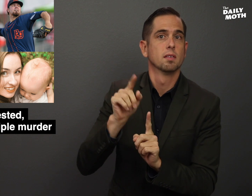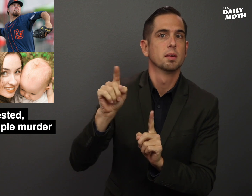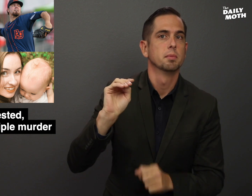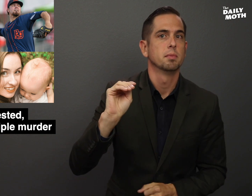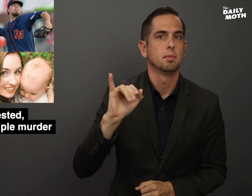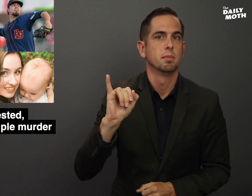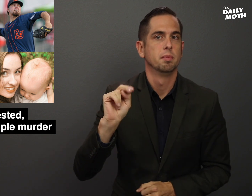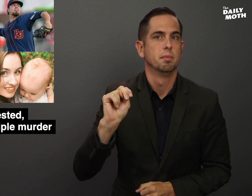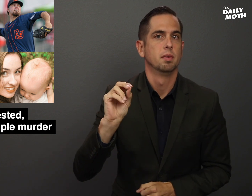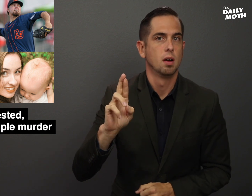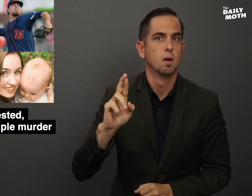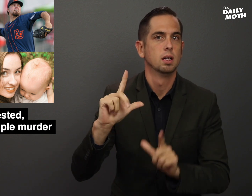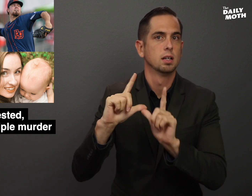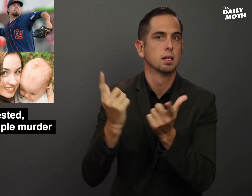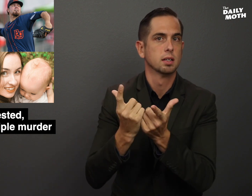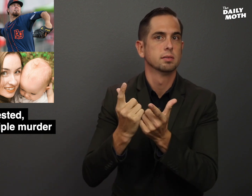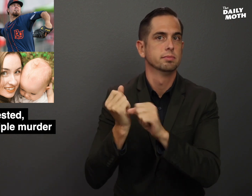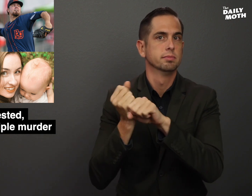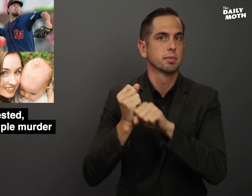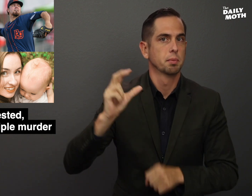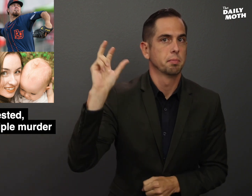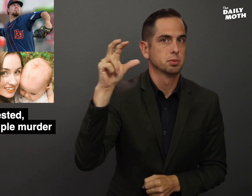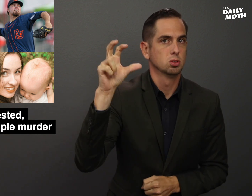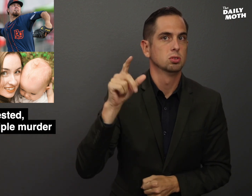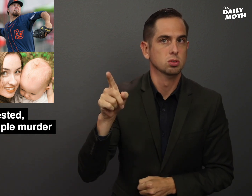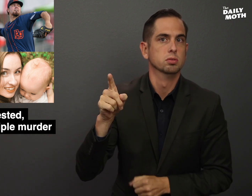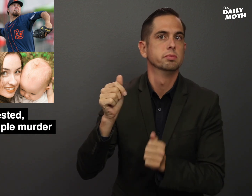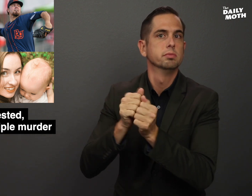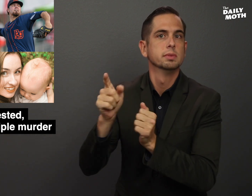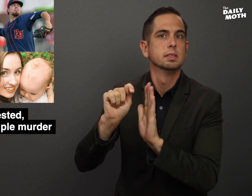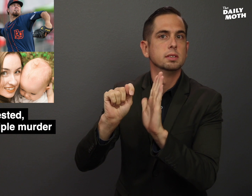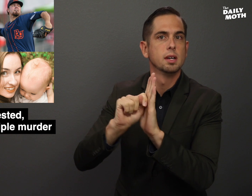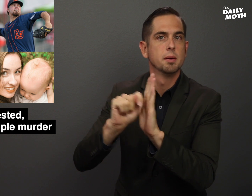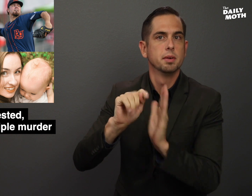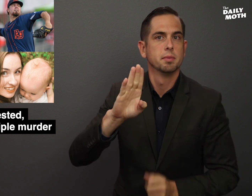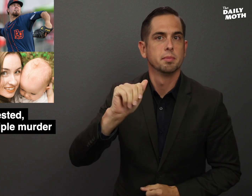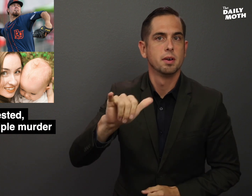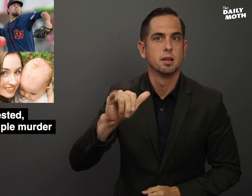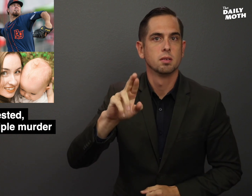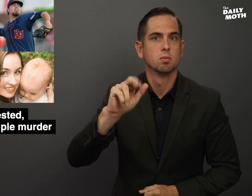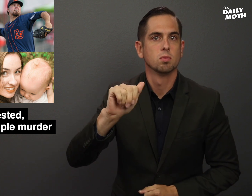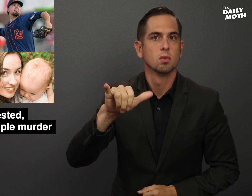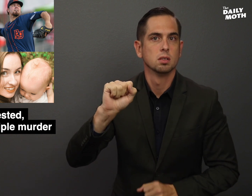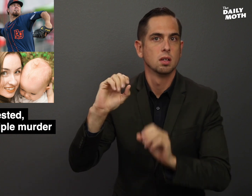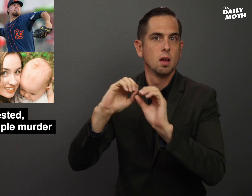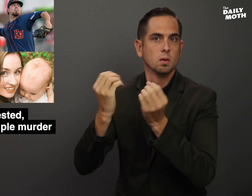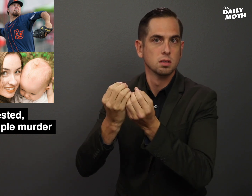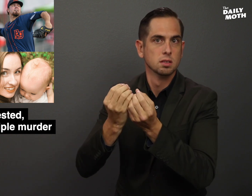a minor league pitcher with the Tampa Bay Rays organization,